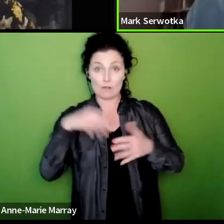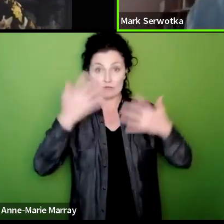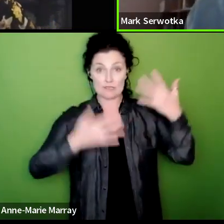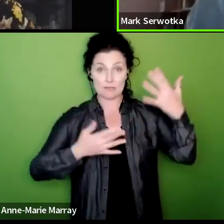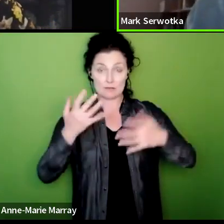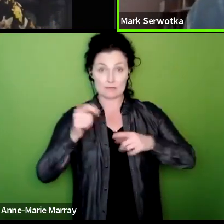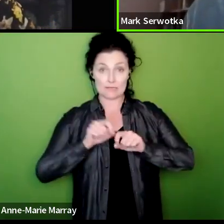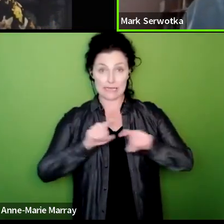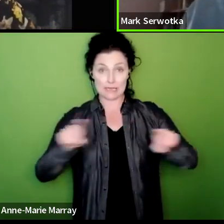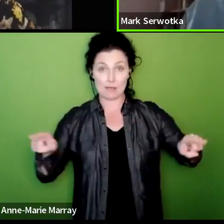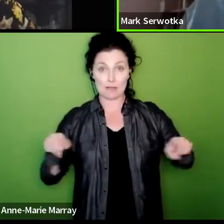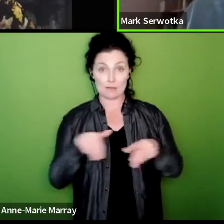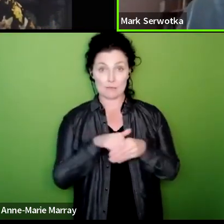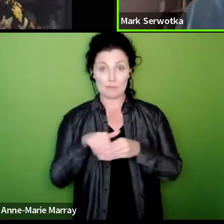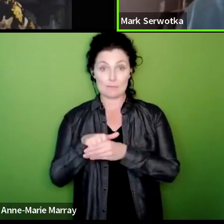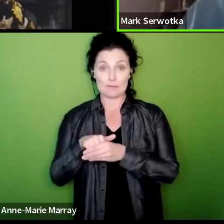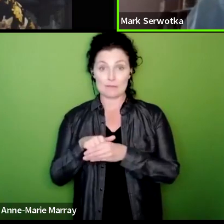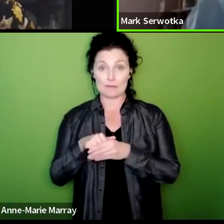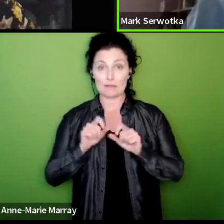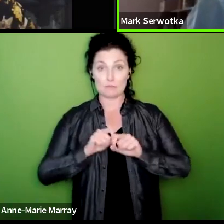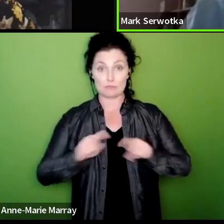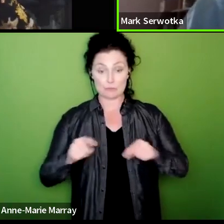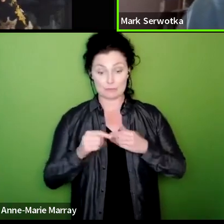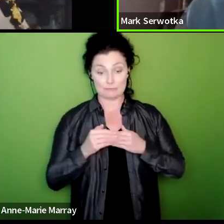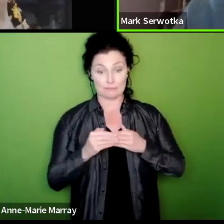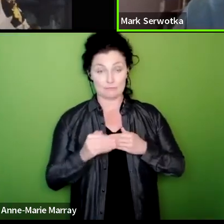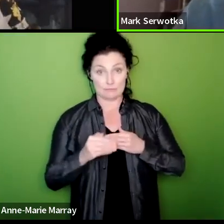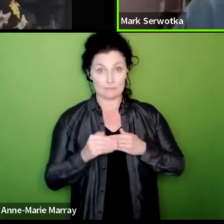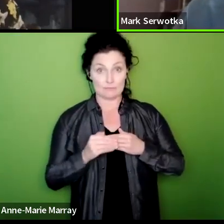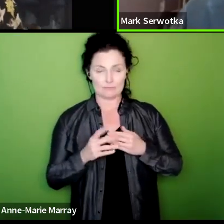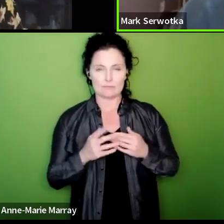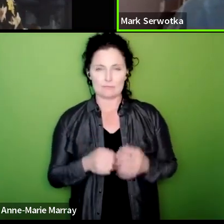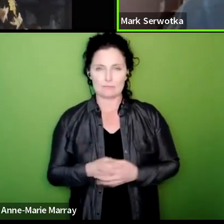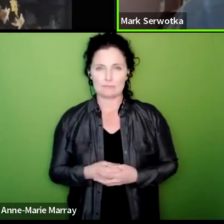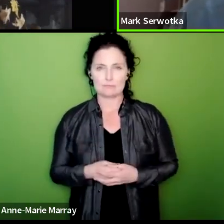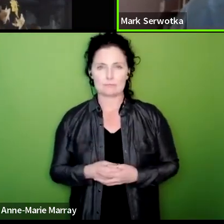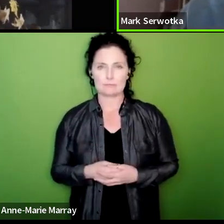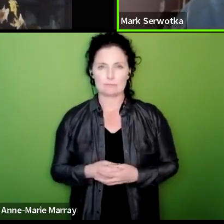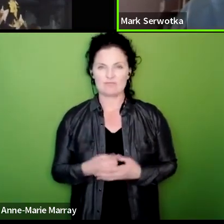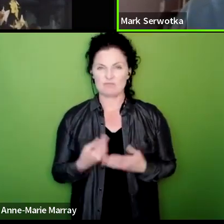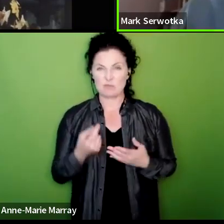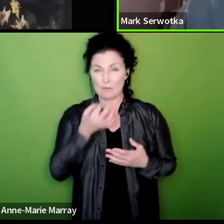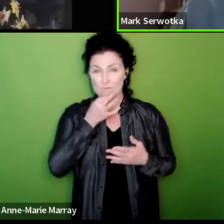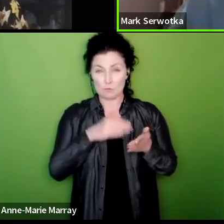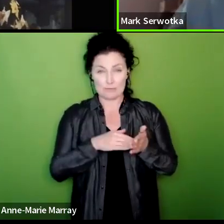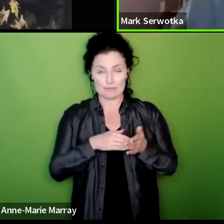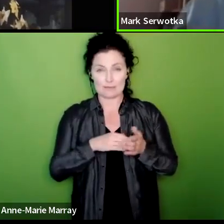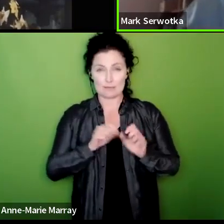to members will imminently be going out so we're we're just a matter of minutes from that so let